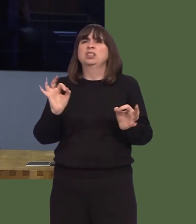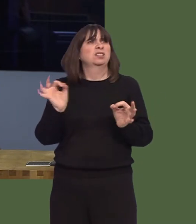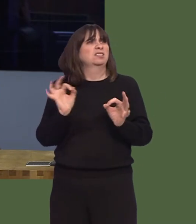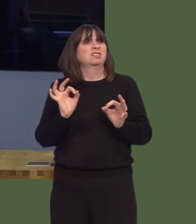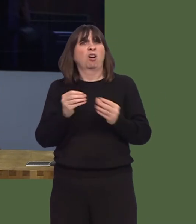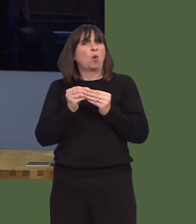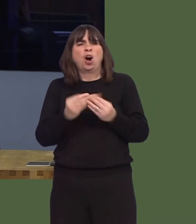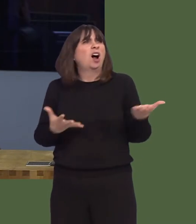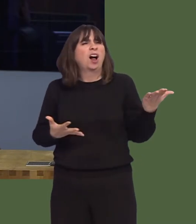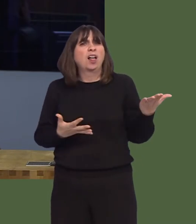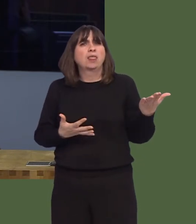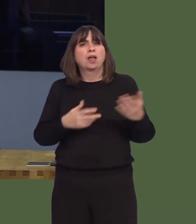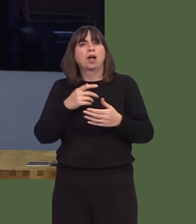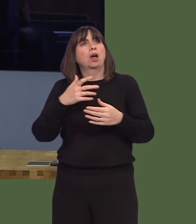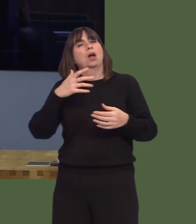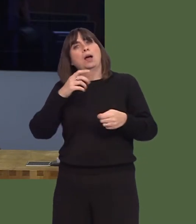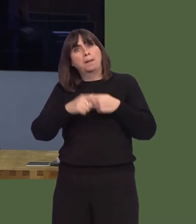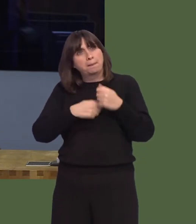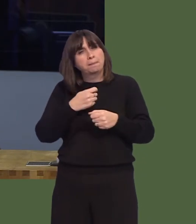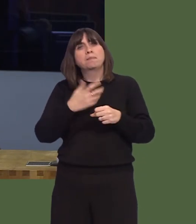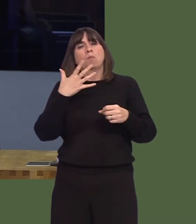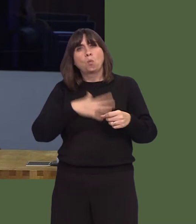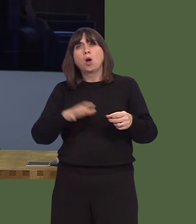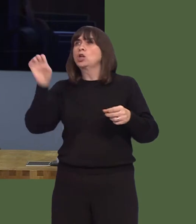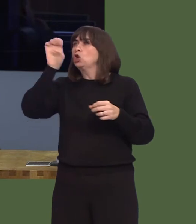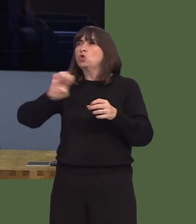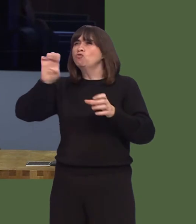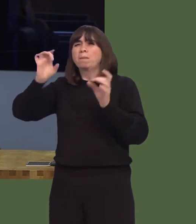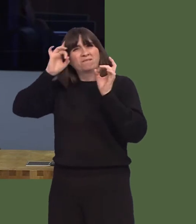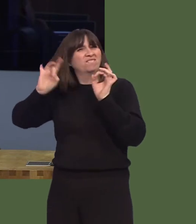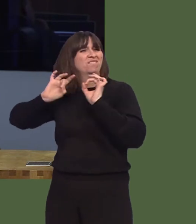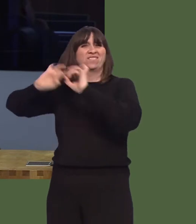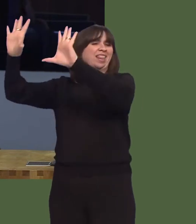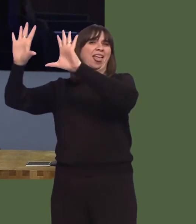The result of that is to drive financial services business away from Europe altogether to places